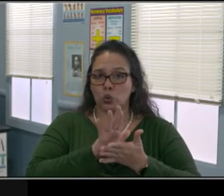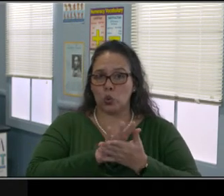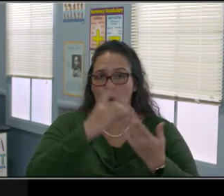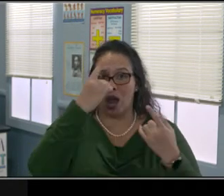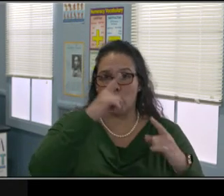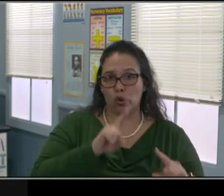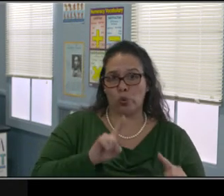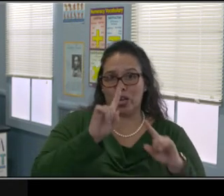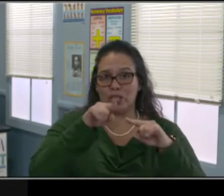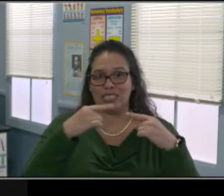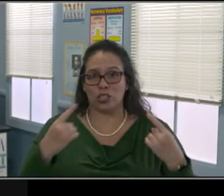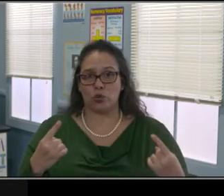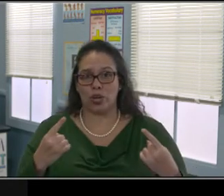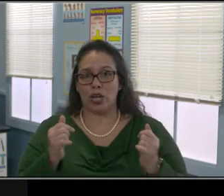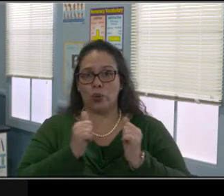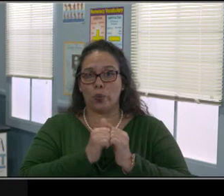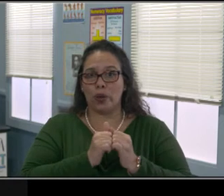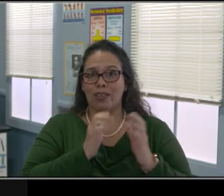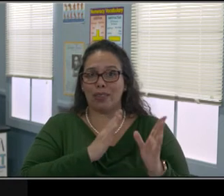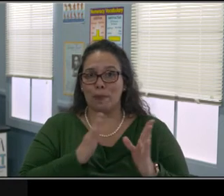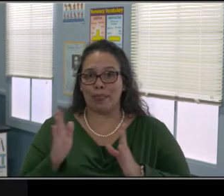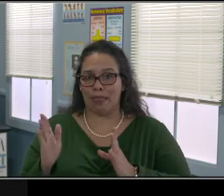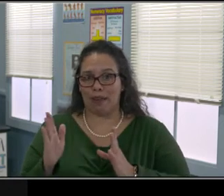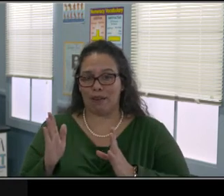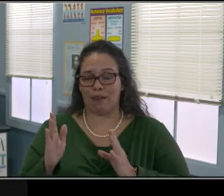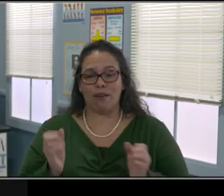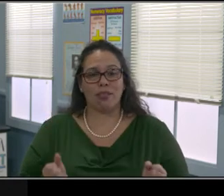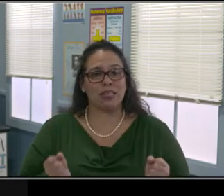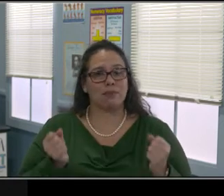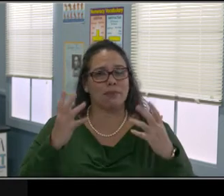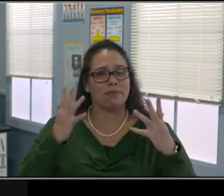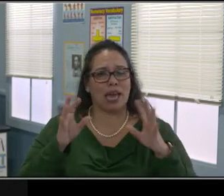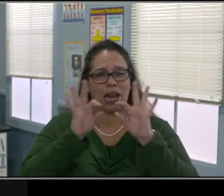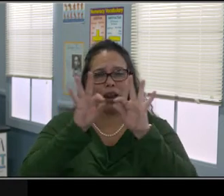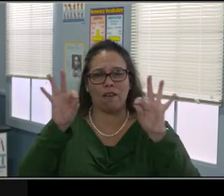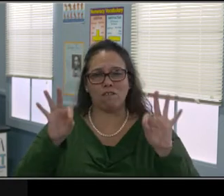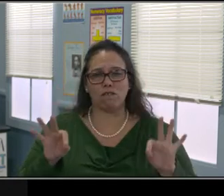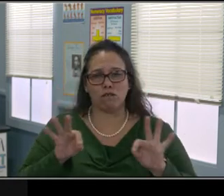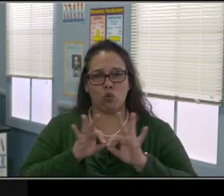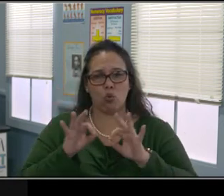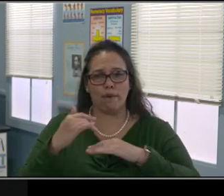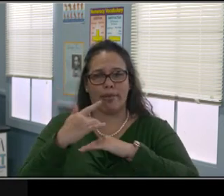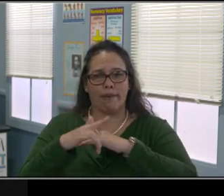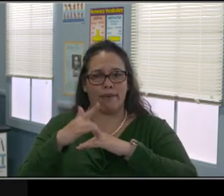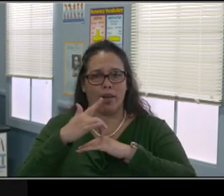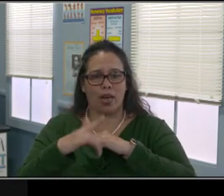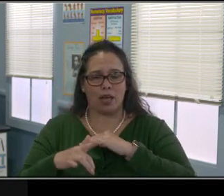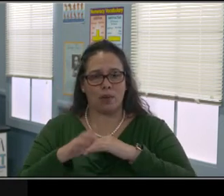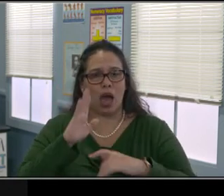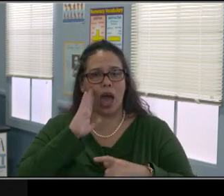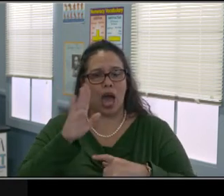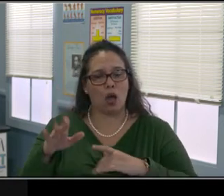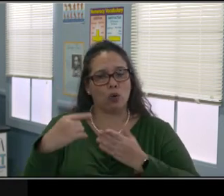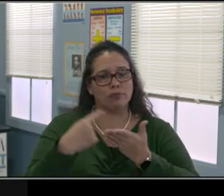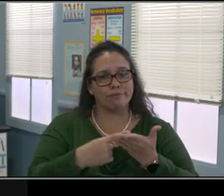So they're actually two bills that have impact that special education. The Senate bill 98, which has already been brought up